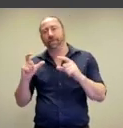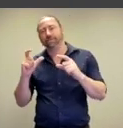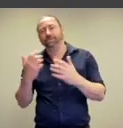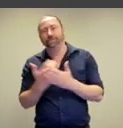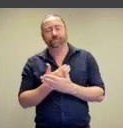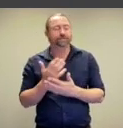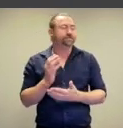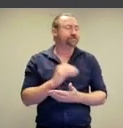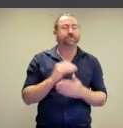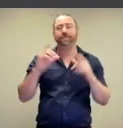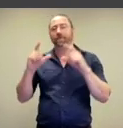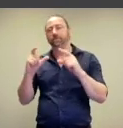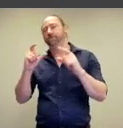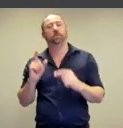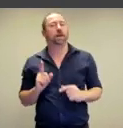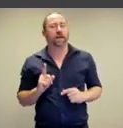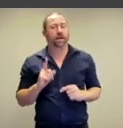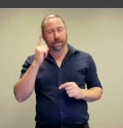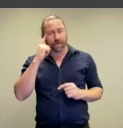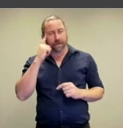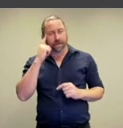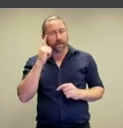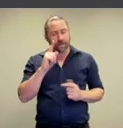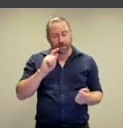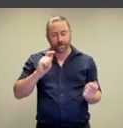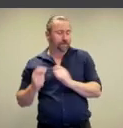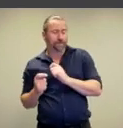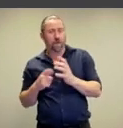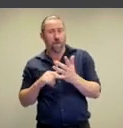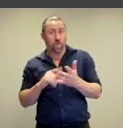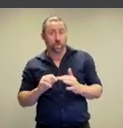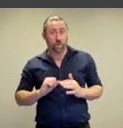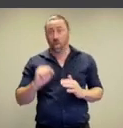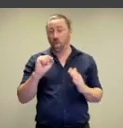going on here but this time, she's